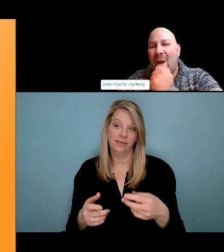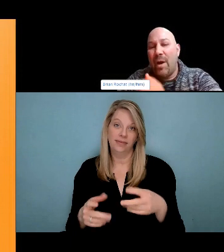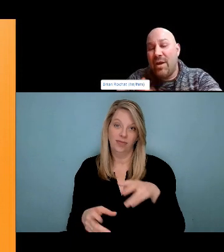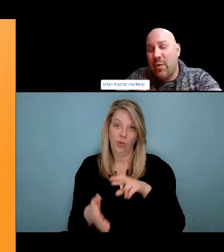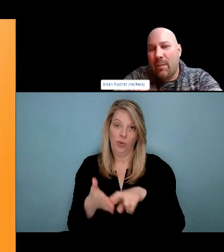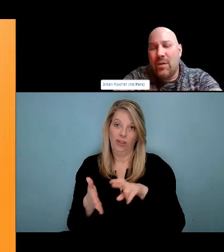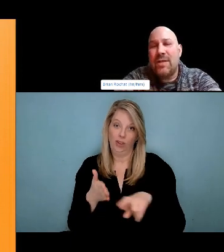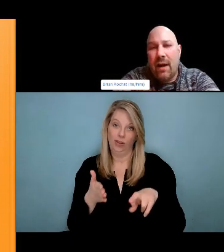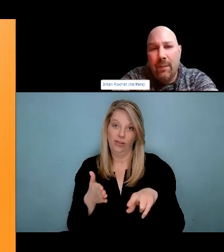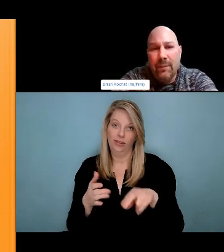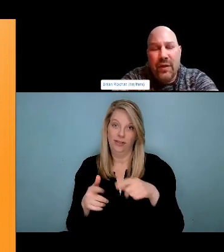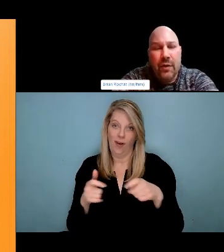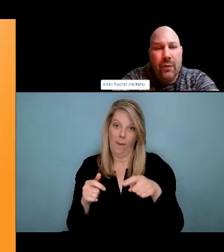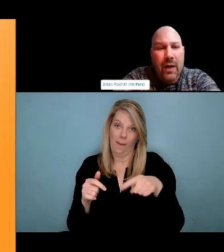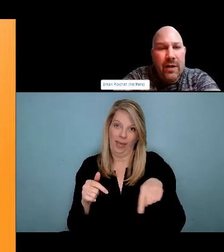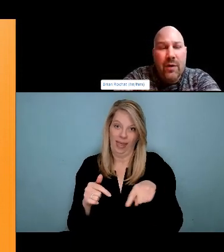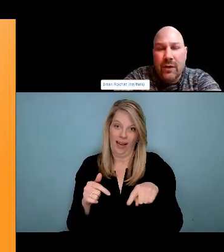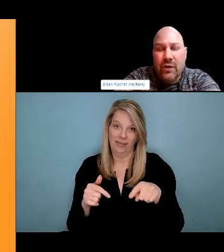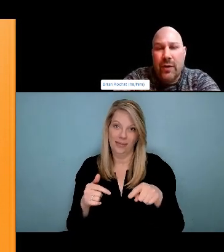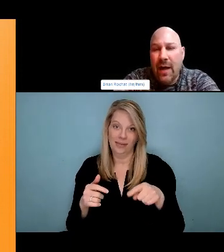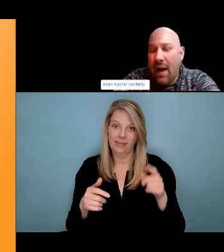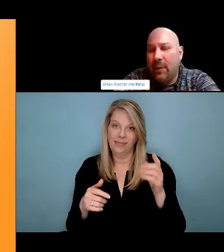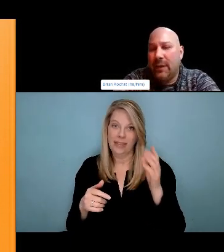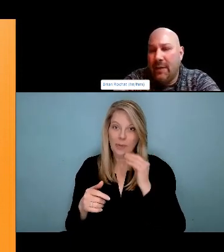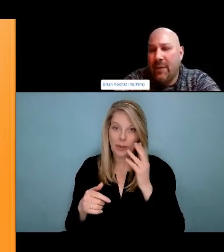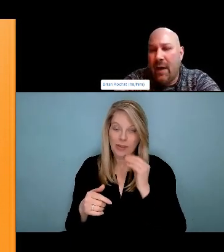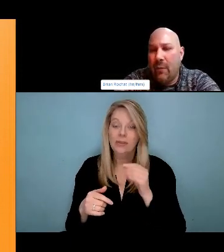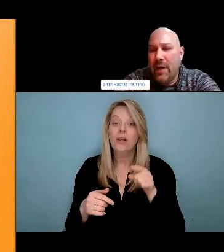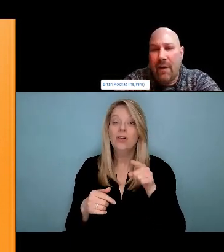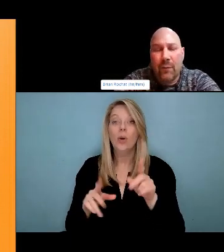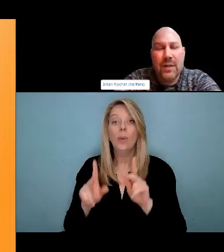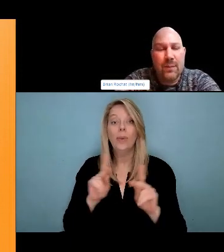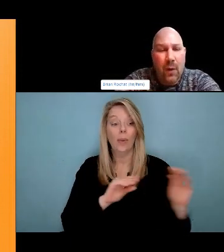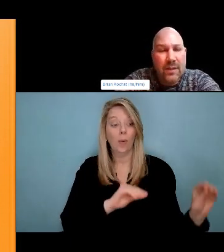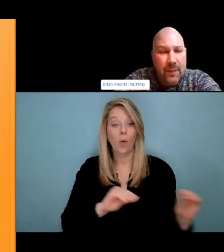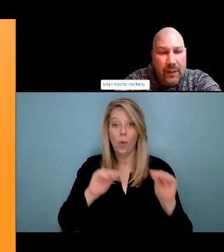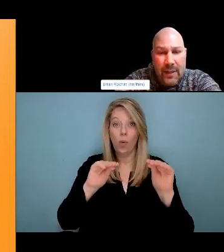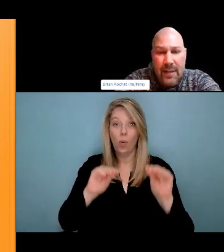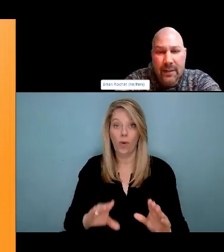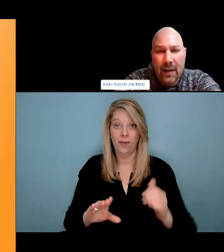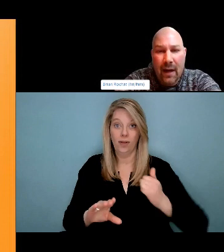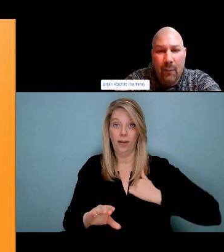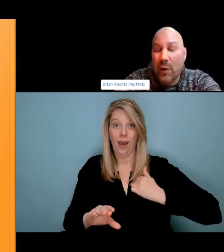out. His jokes and laughs make me laugh. Yes, excellent, generous, compassionate, loving, kind survivor. Creative and driven. Excellent.